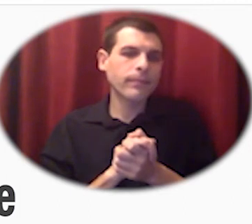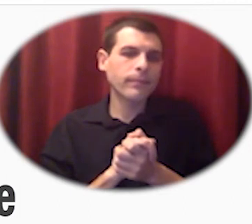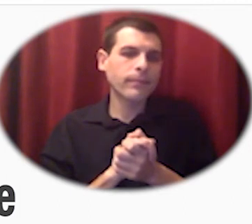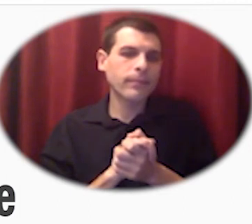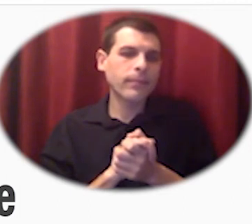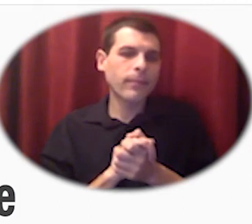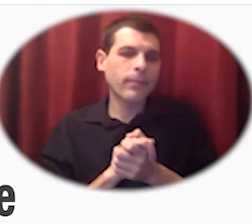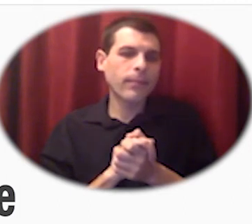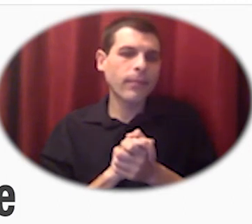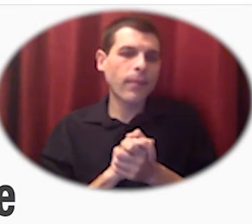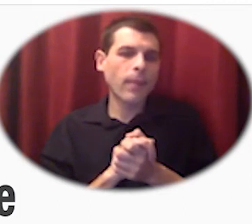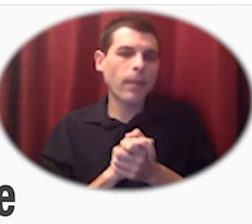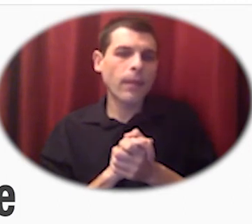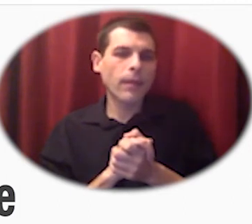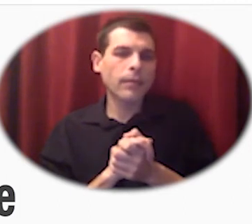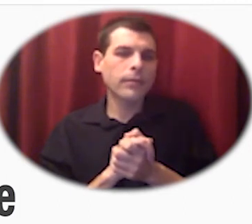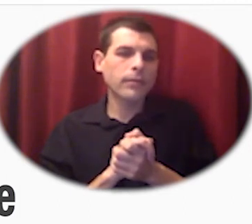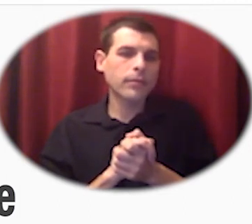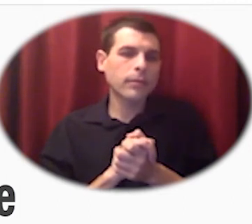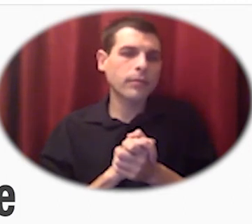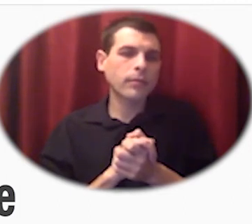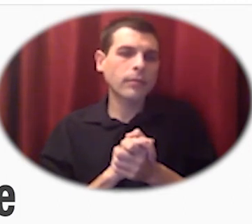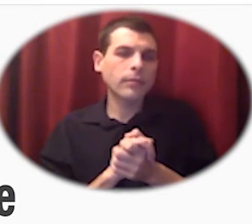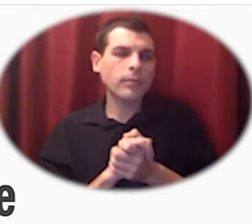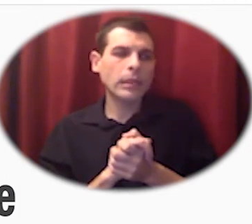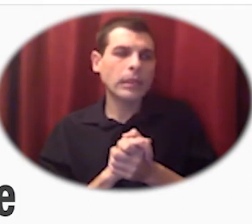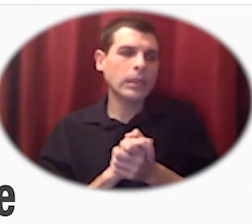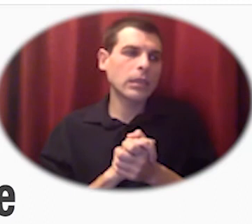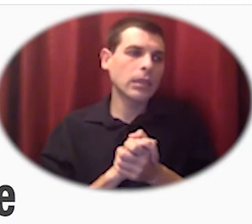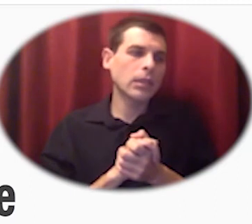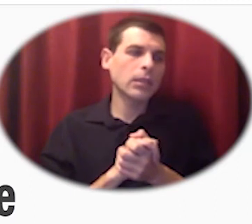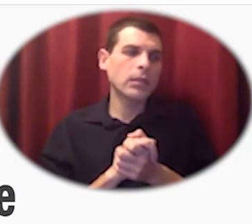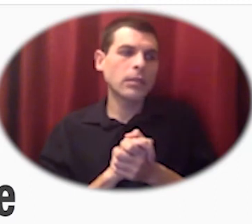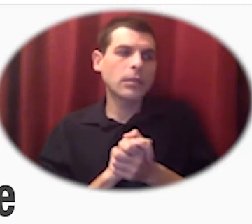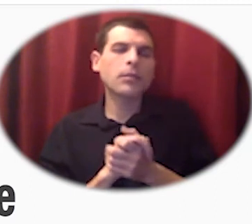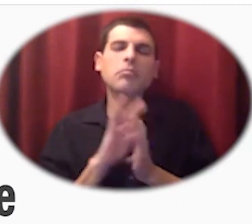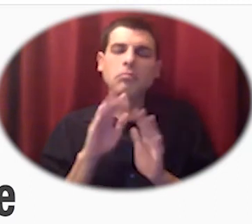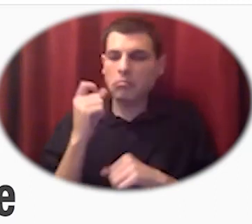intensively managed sections of farmland that are doing regenerative ag paying